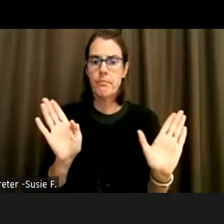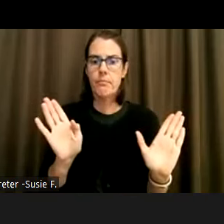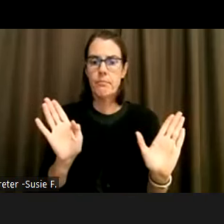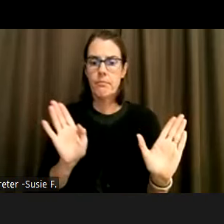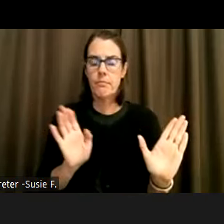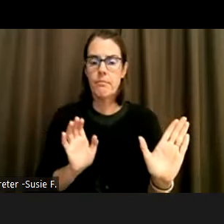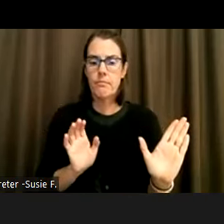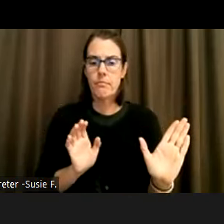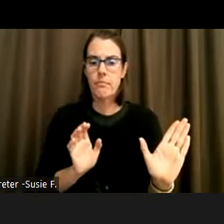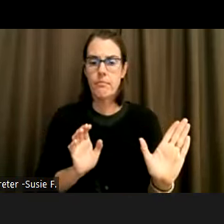can be improved